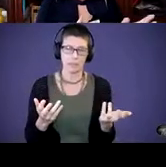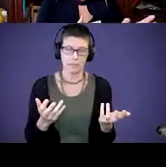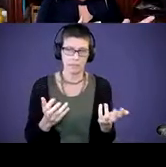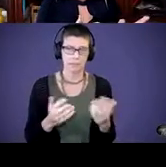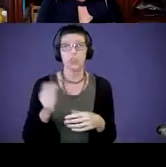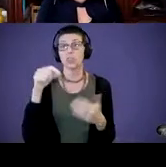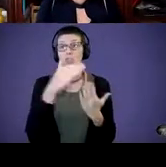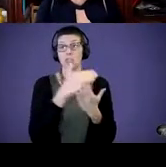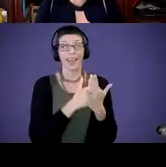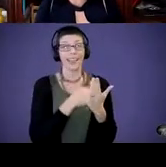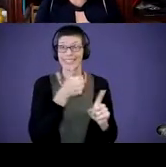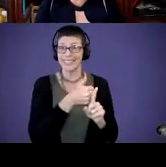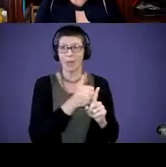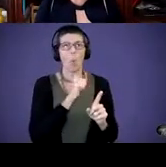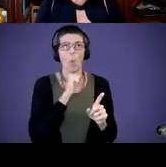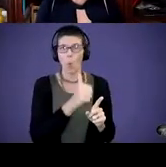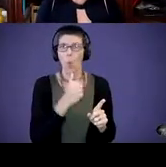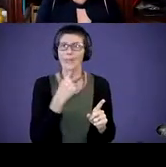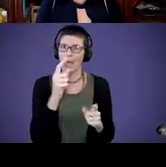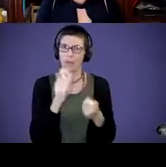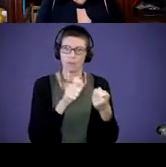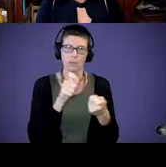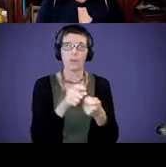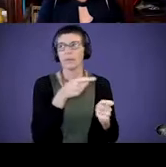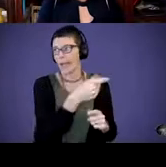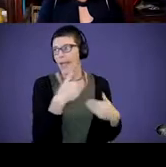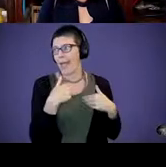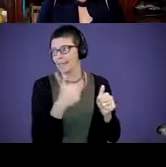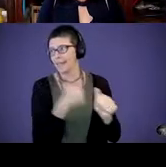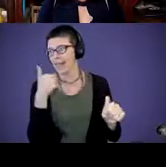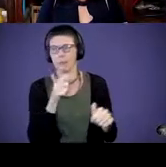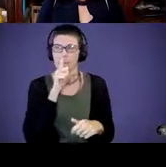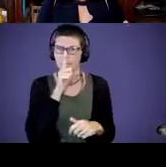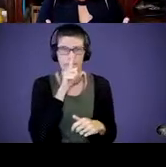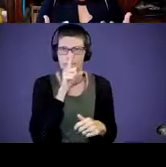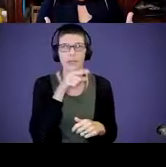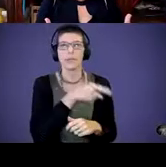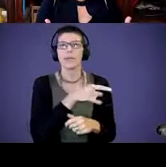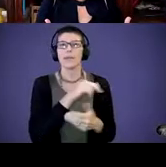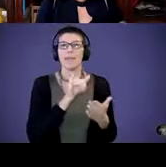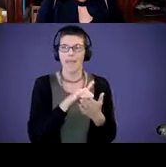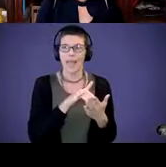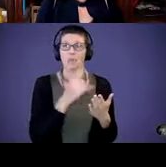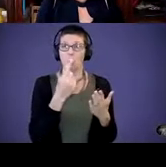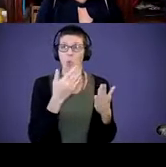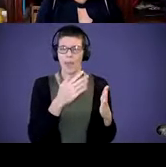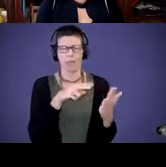itself isn't going to tell you that your child has a delay. It is a trigger to find out more. To get